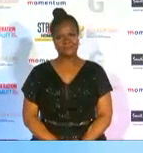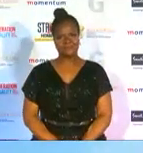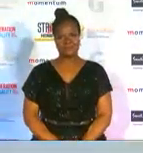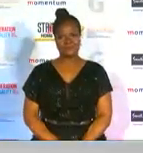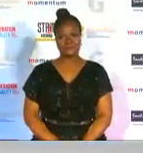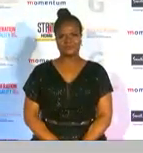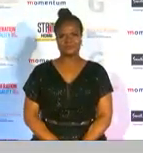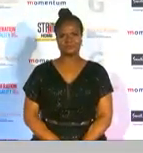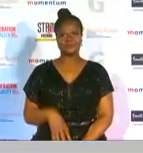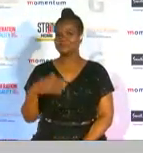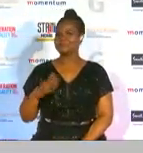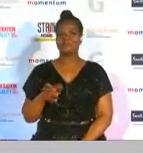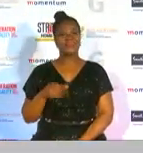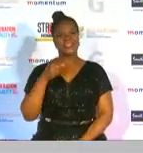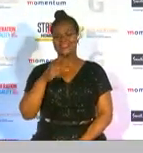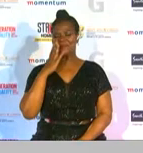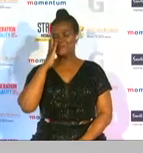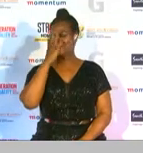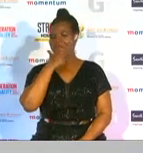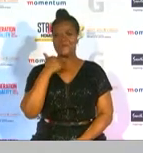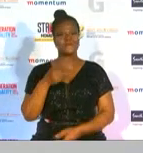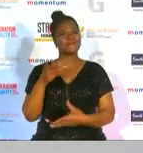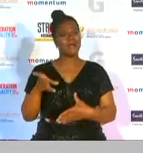she looks absolutely amazing and congratulations